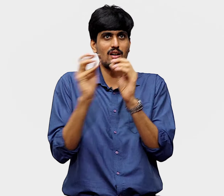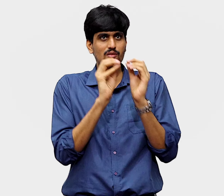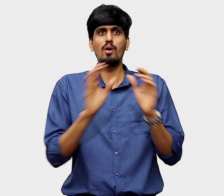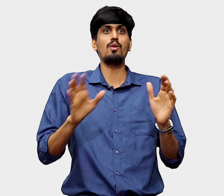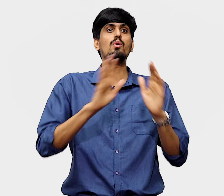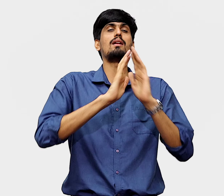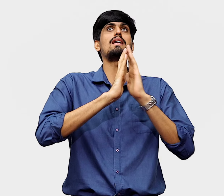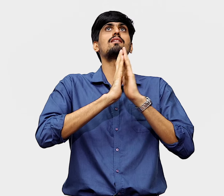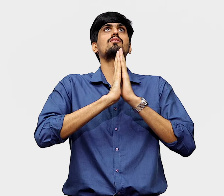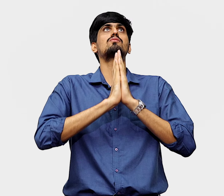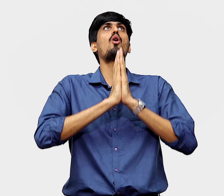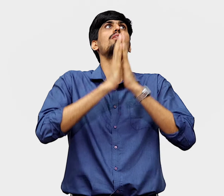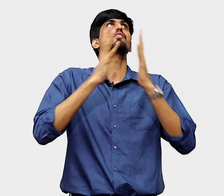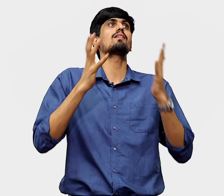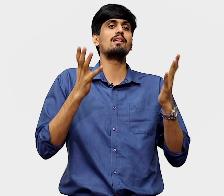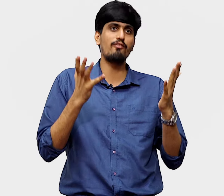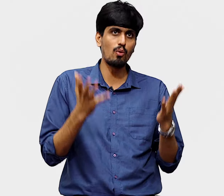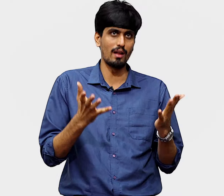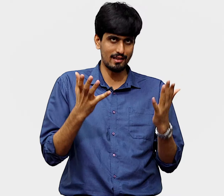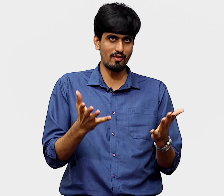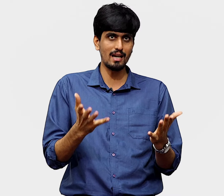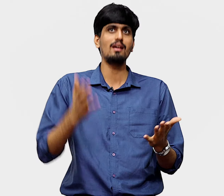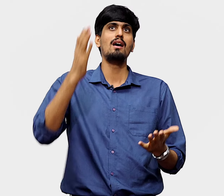No, no you can eat so much different kinds of food as a vegan